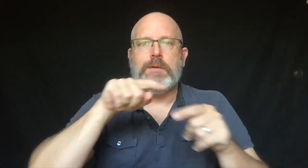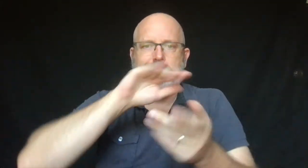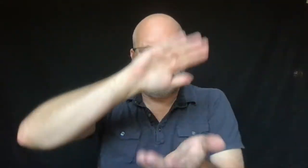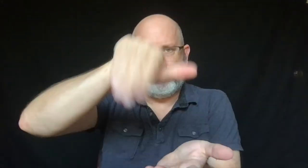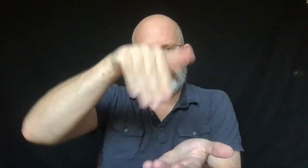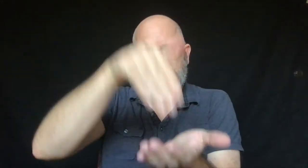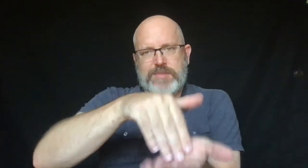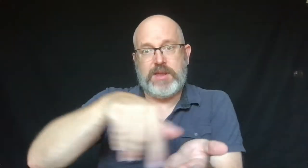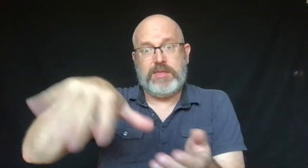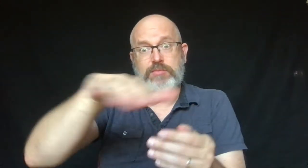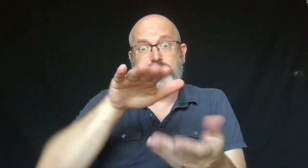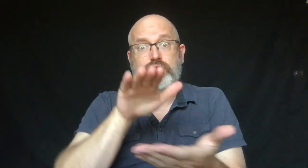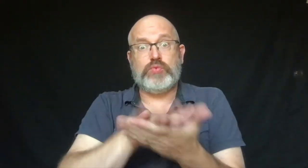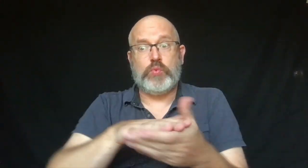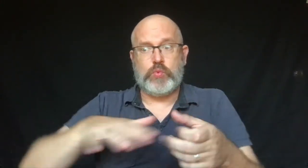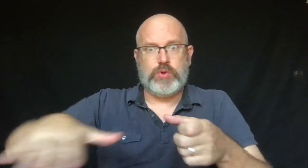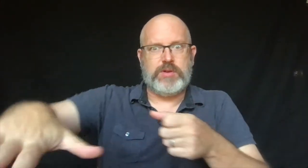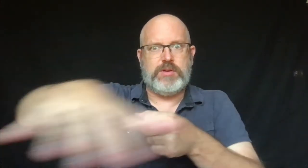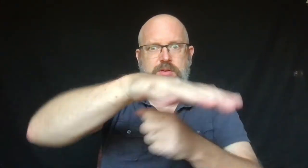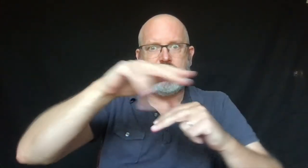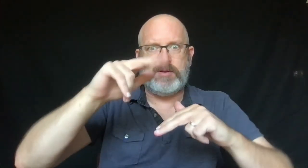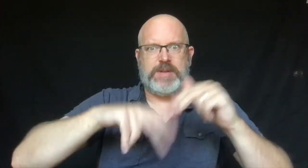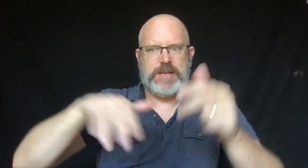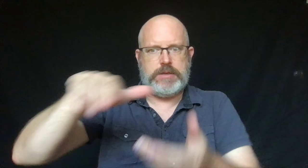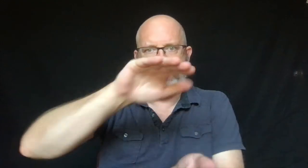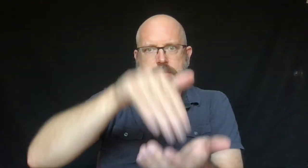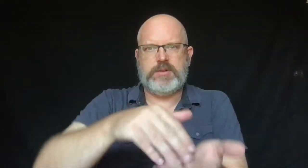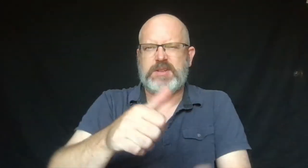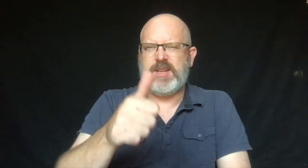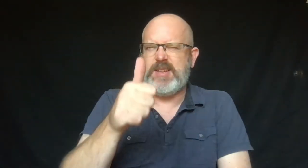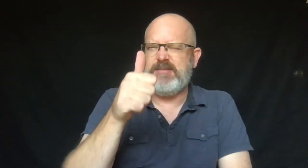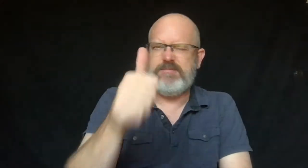A room with no windows in the middle of the building